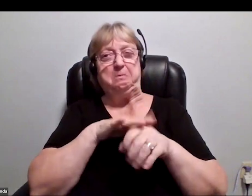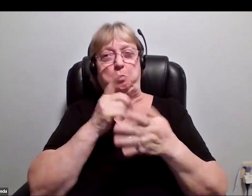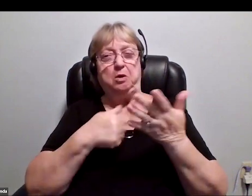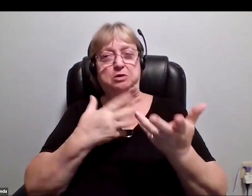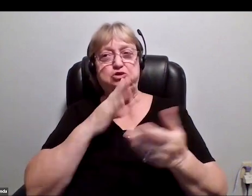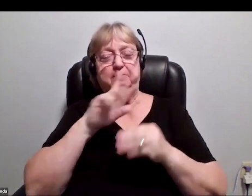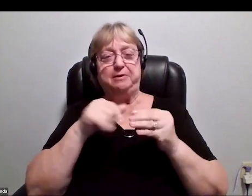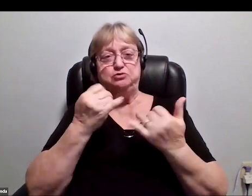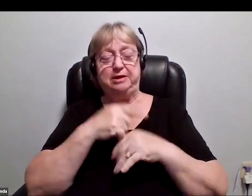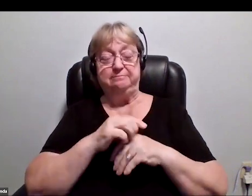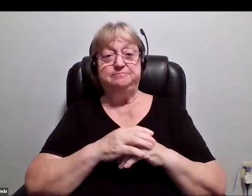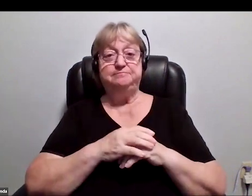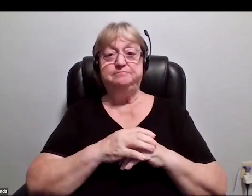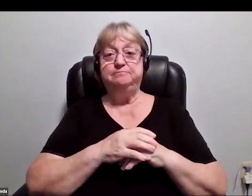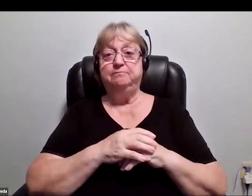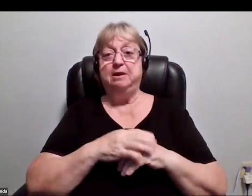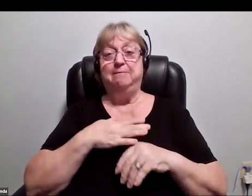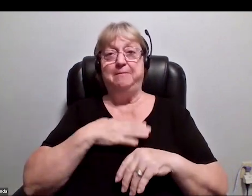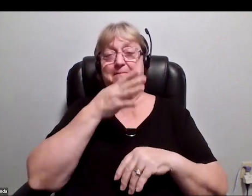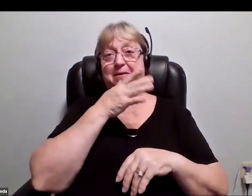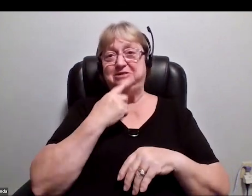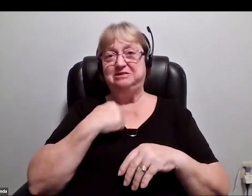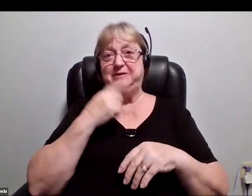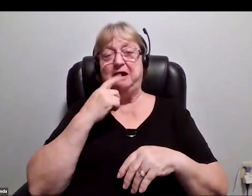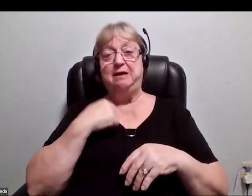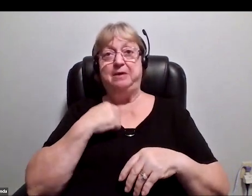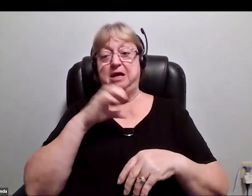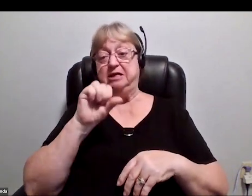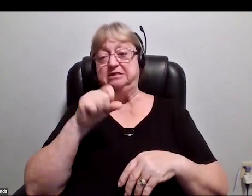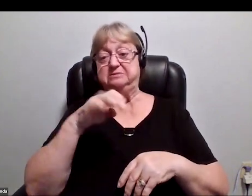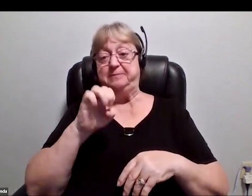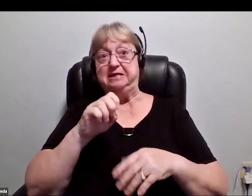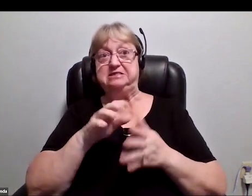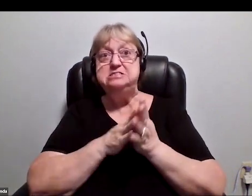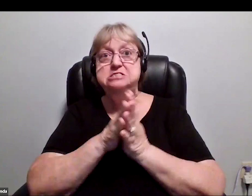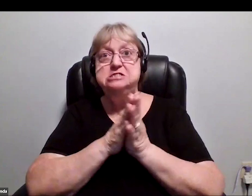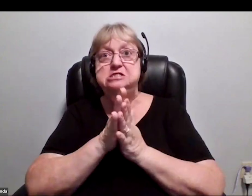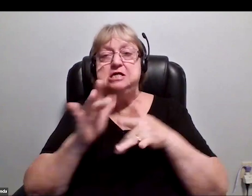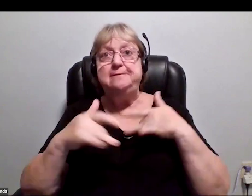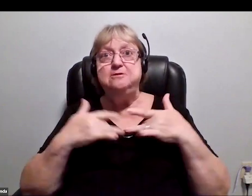I've been, as far as my mom will tell me, I've been a space enthusiast since I was four, maybe younger.